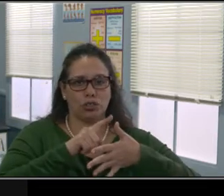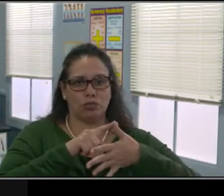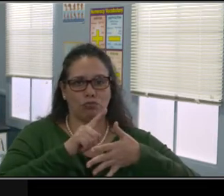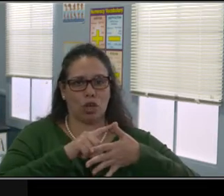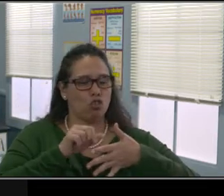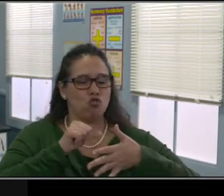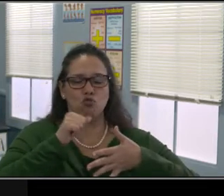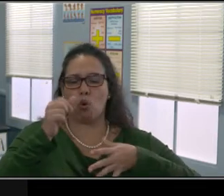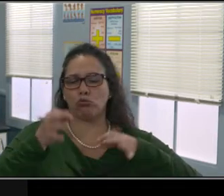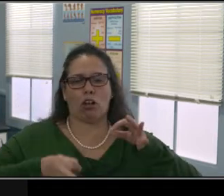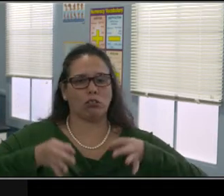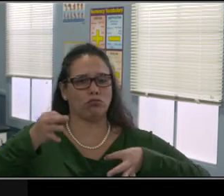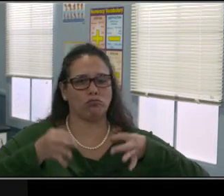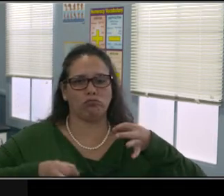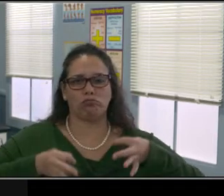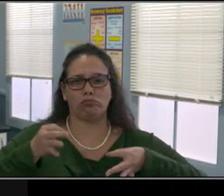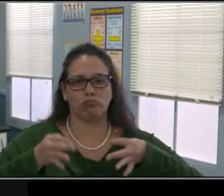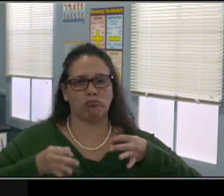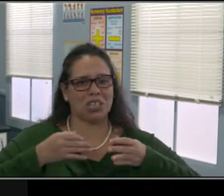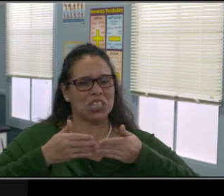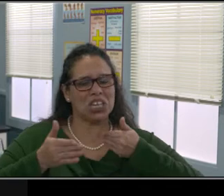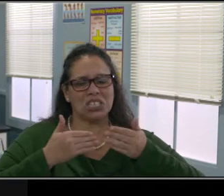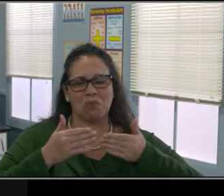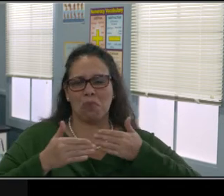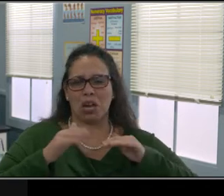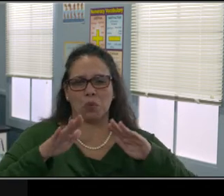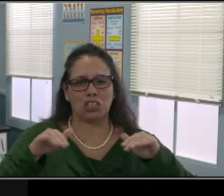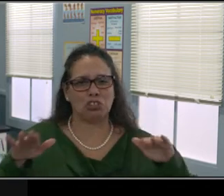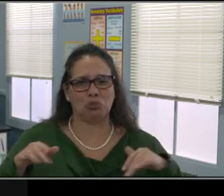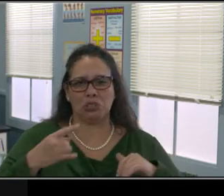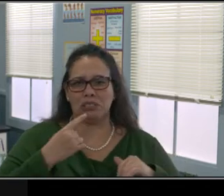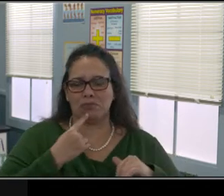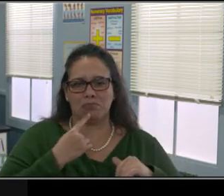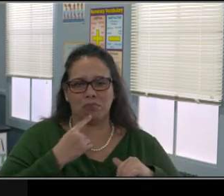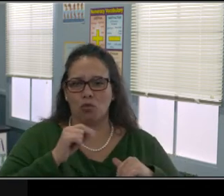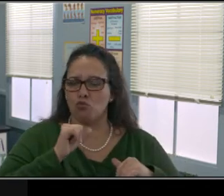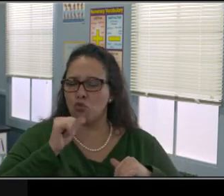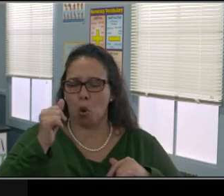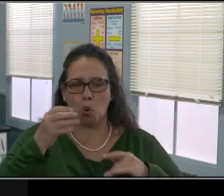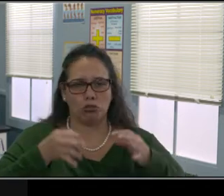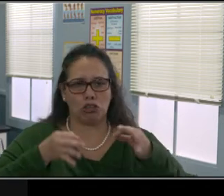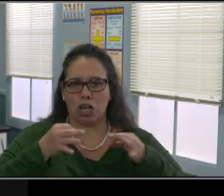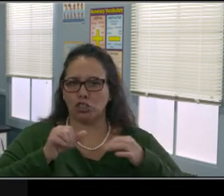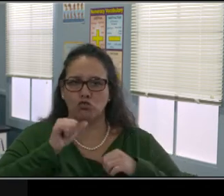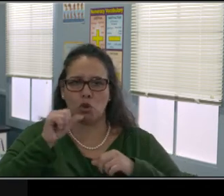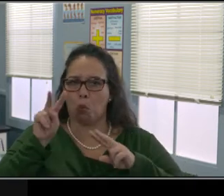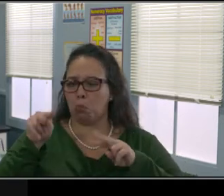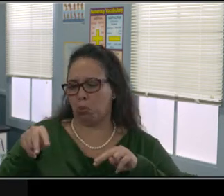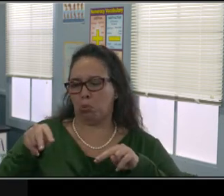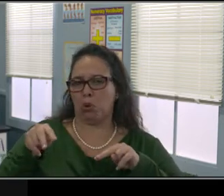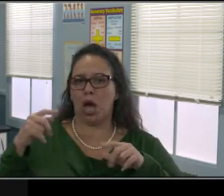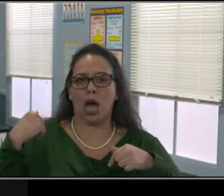the child break the silence, okay? And then restate and paraphrase so you know exactly